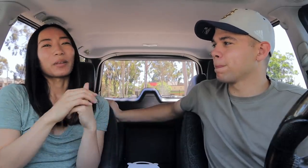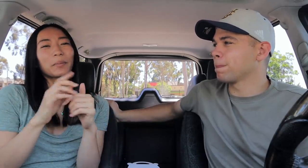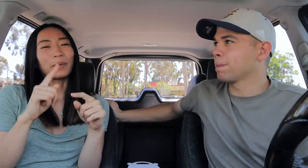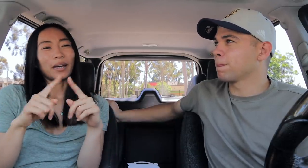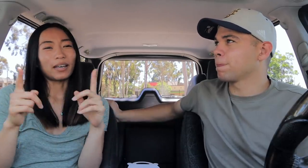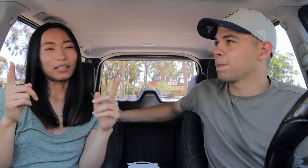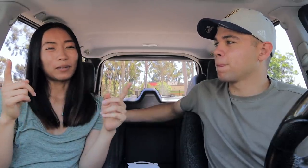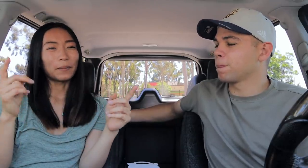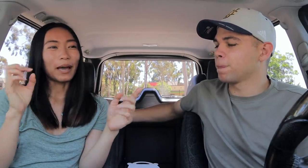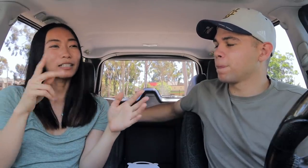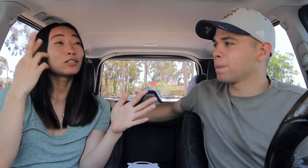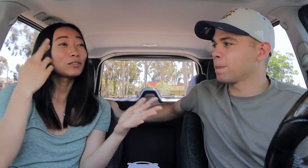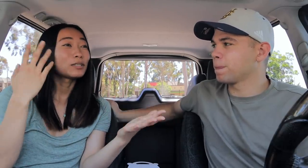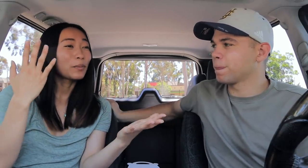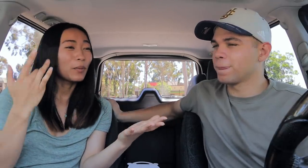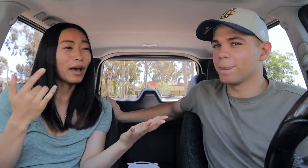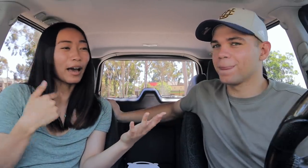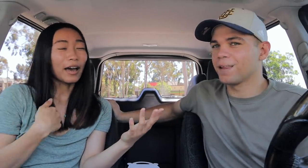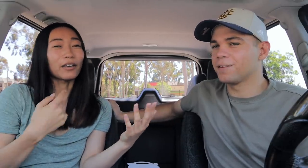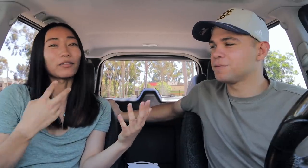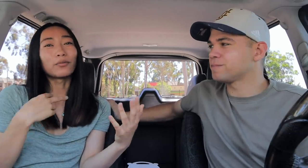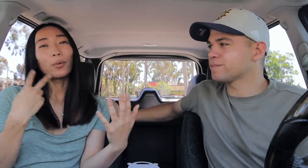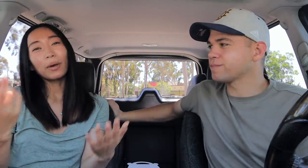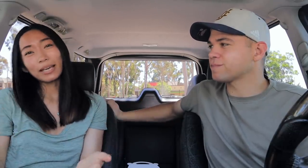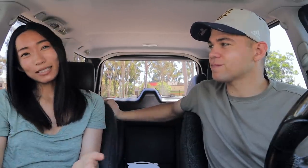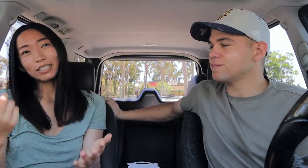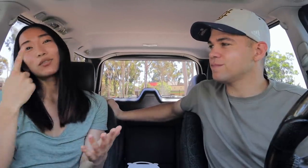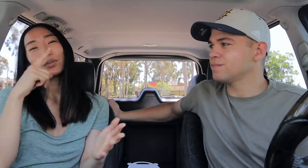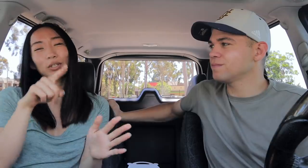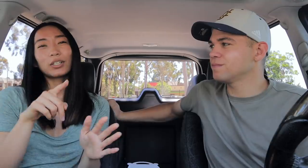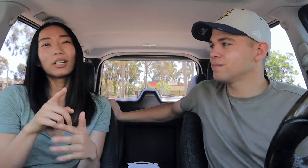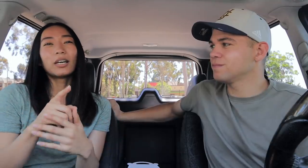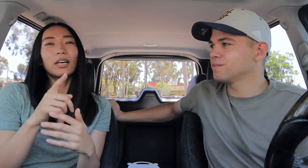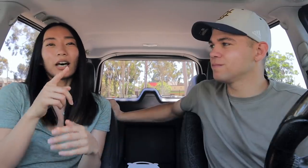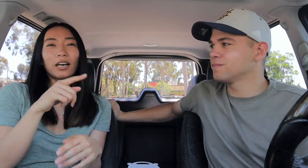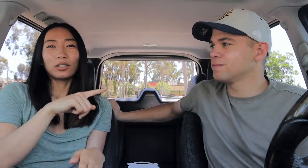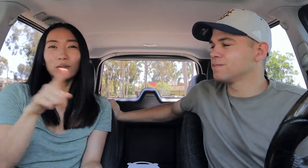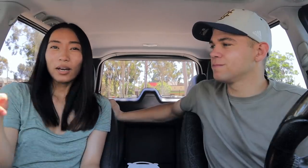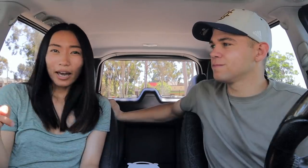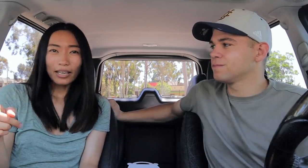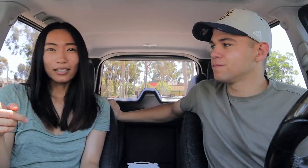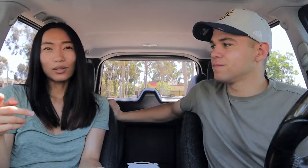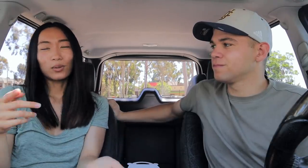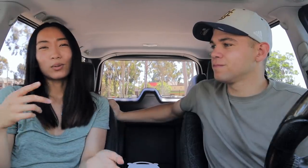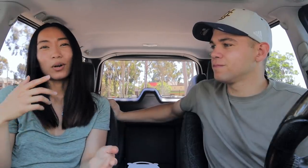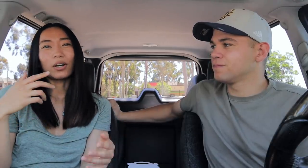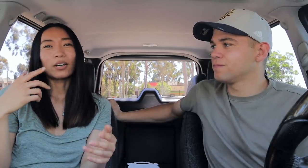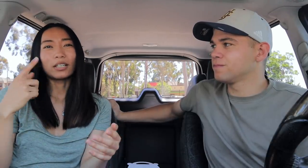But back to the reason why I voice is for you guys who are